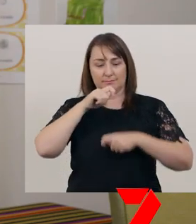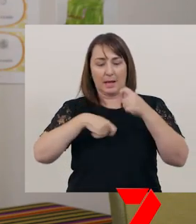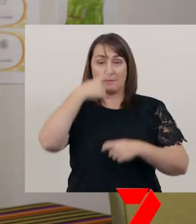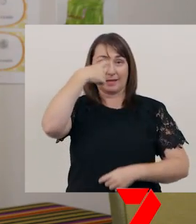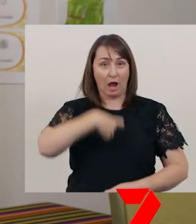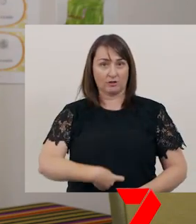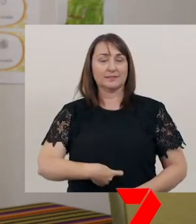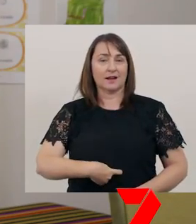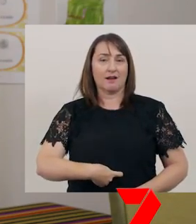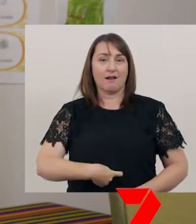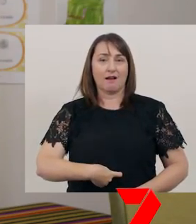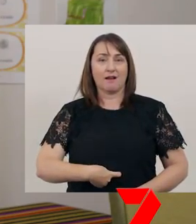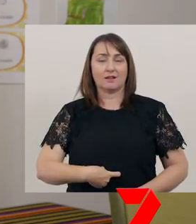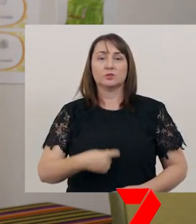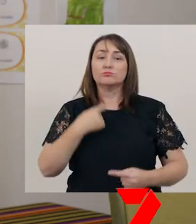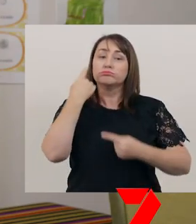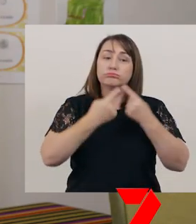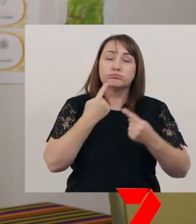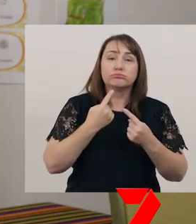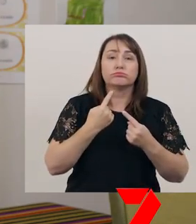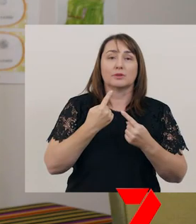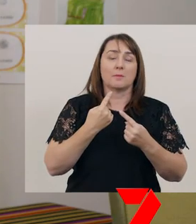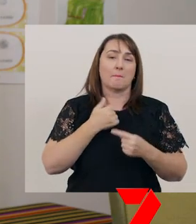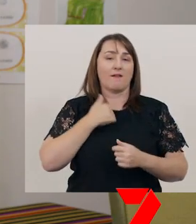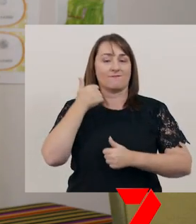to share information on my favourite book.